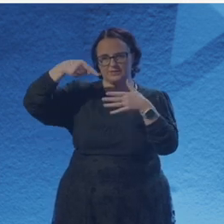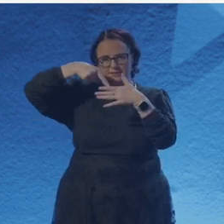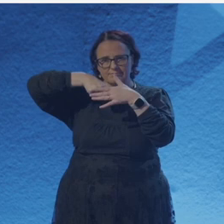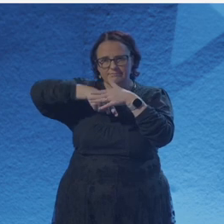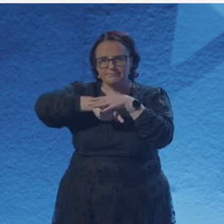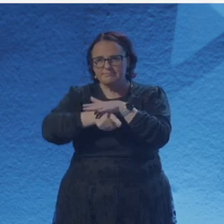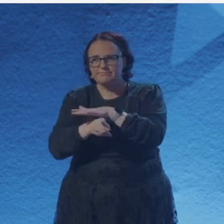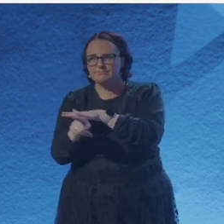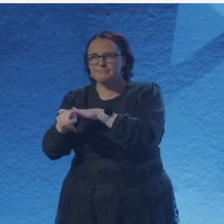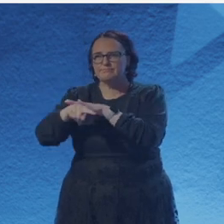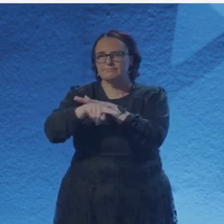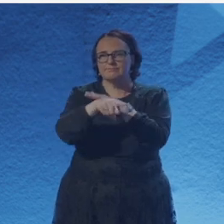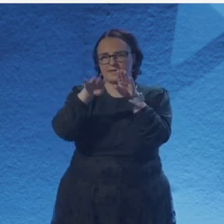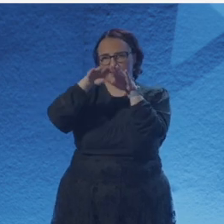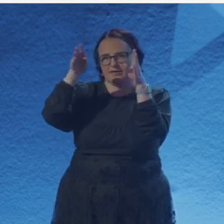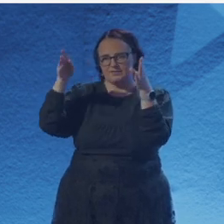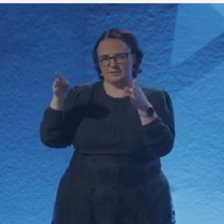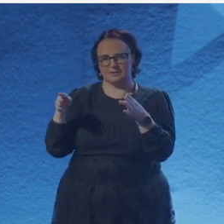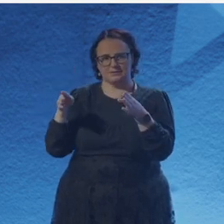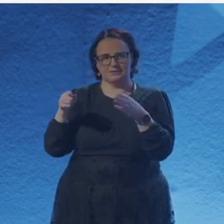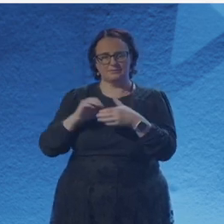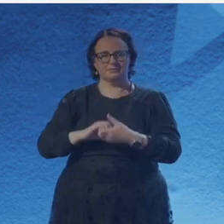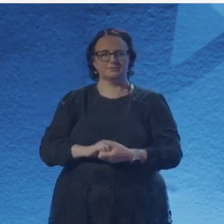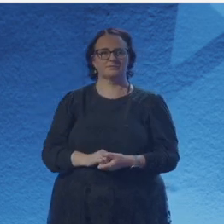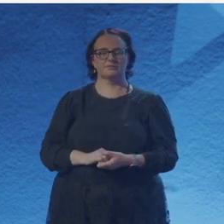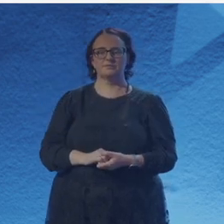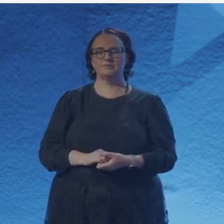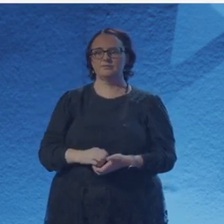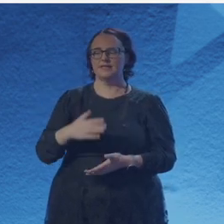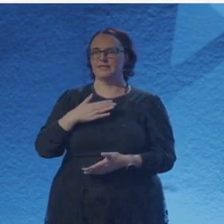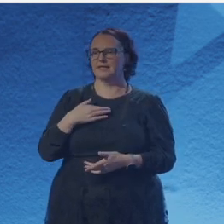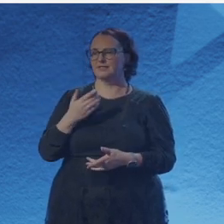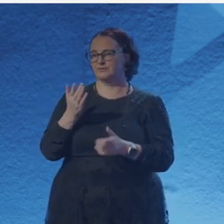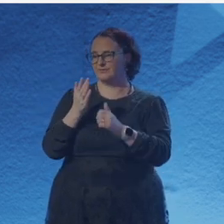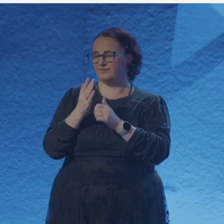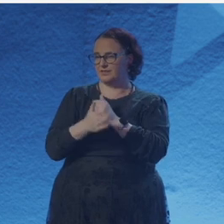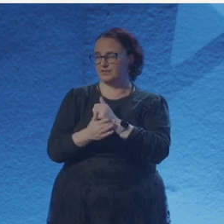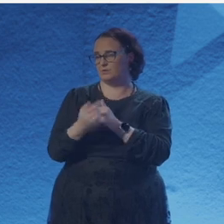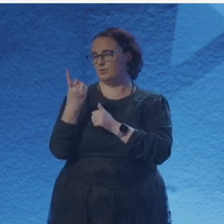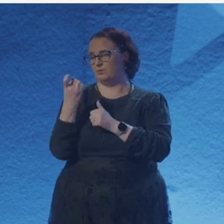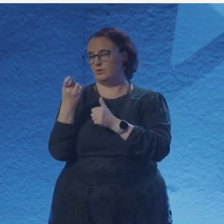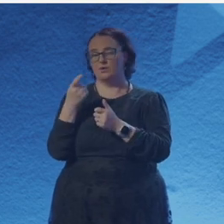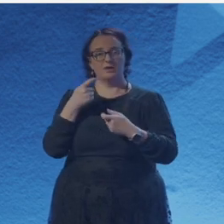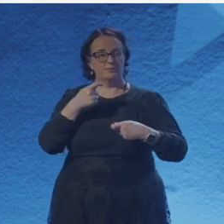It is my peculiar talent to never lose my footing across new angles.